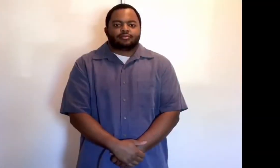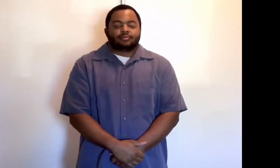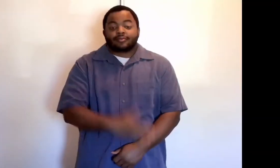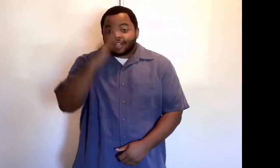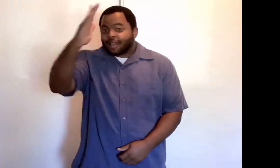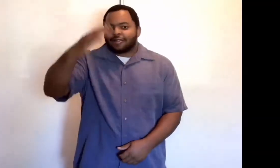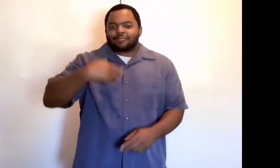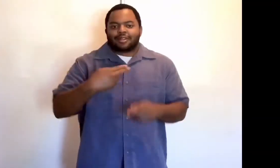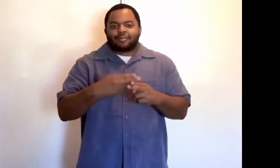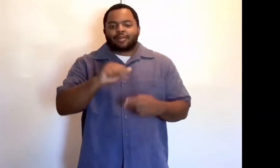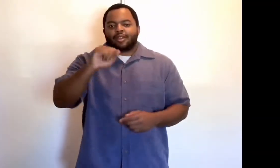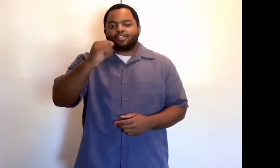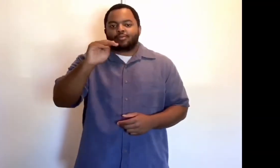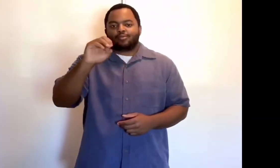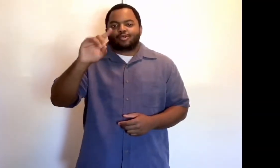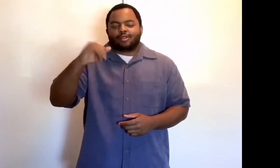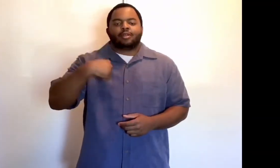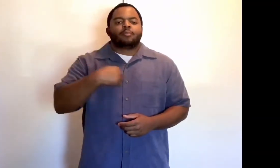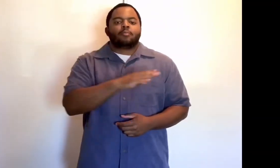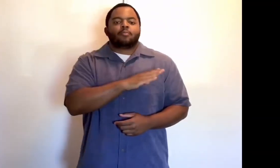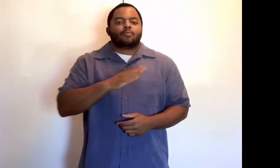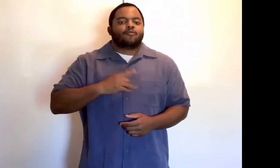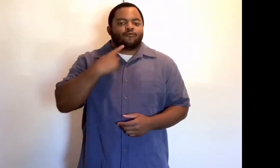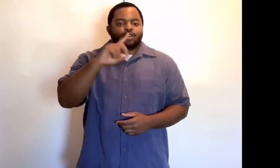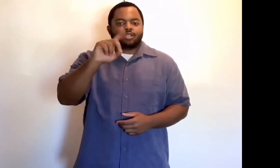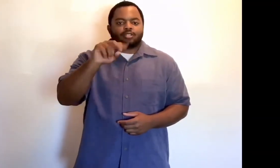Hi there! I'm AJ Moody and I'm on the board for DOVE.